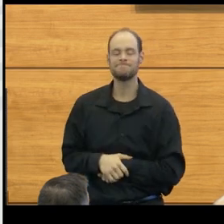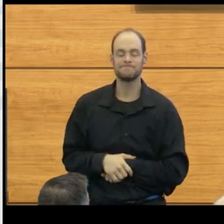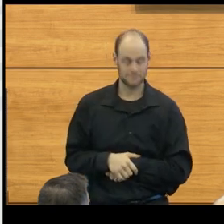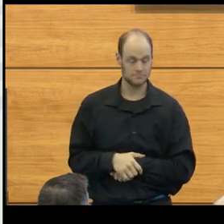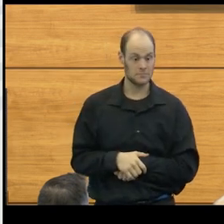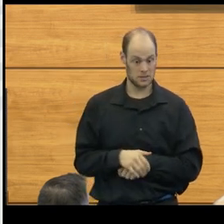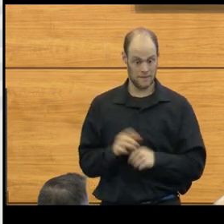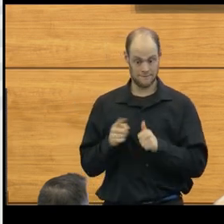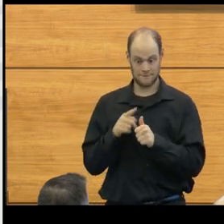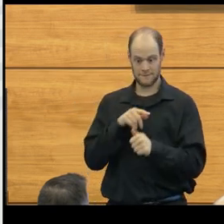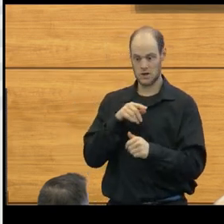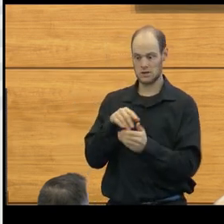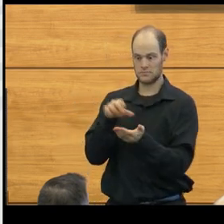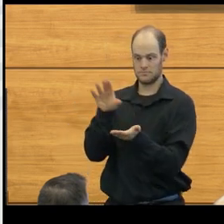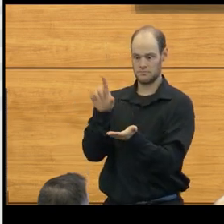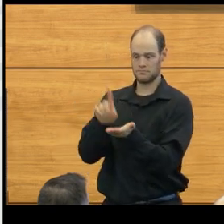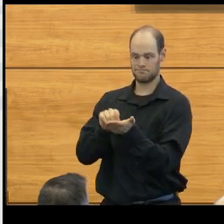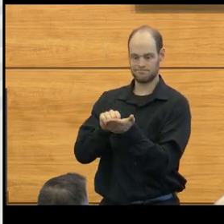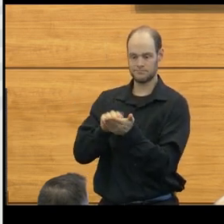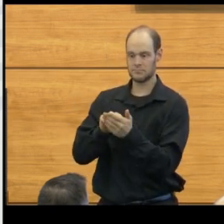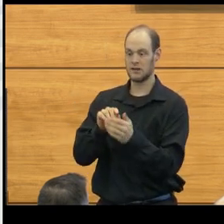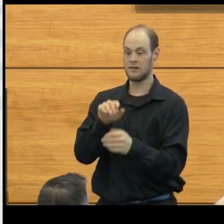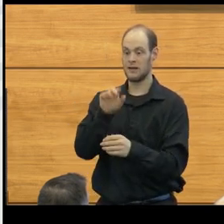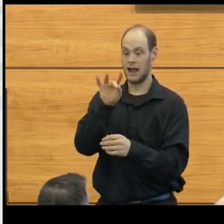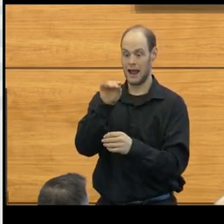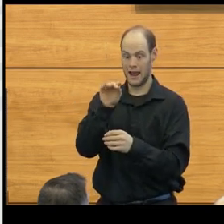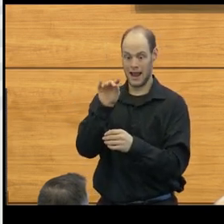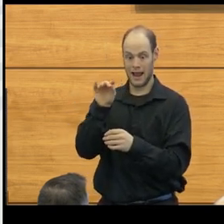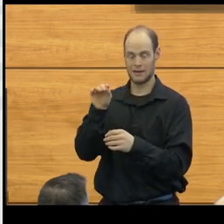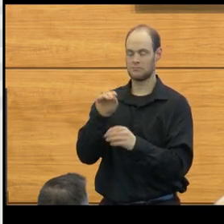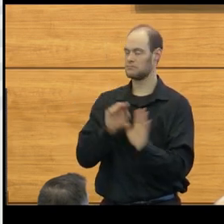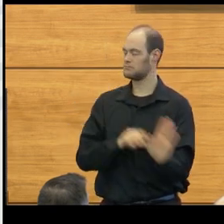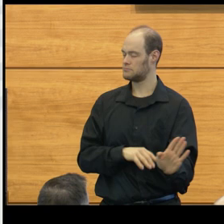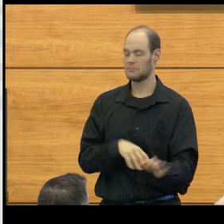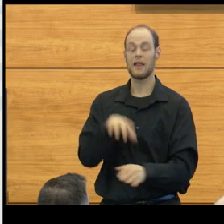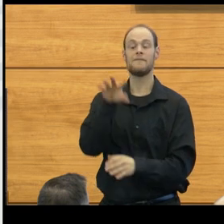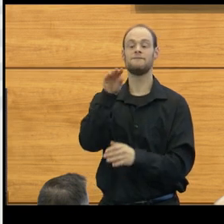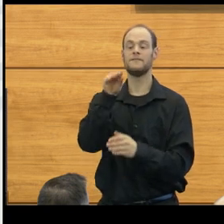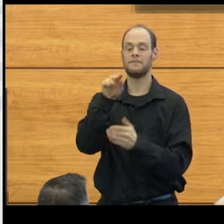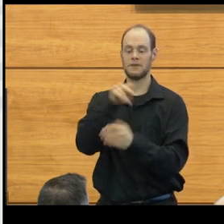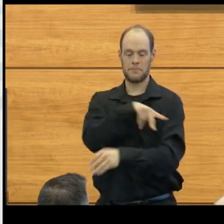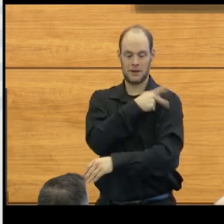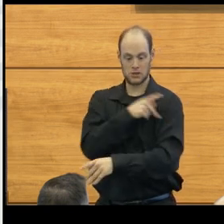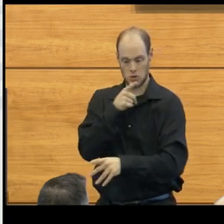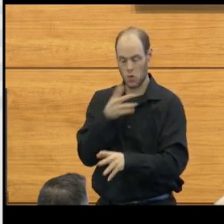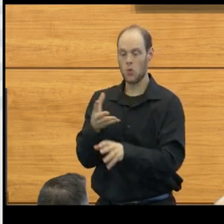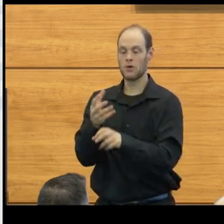And the first publication of 80 patients, or sorry, of 50 patients who had received the initial